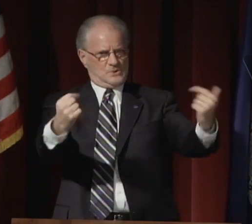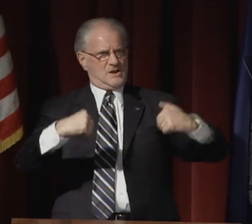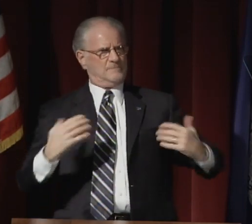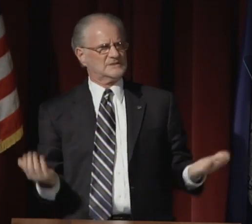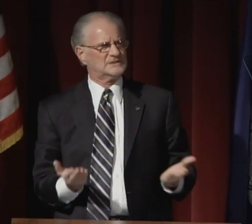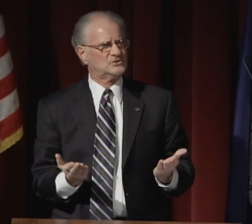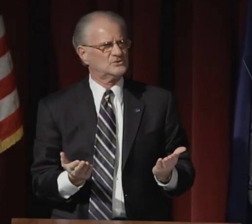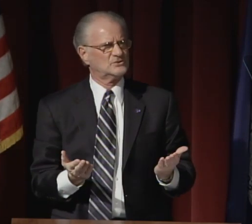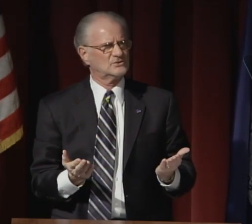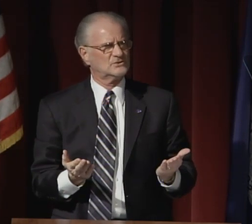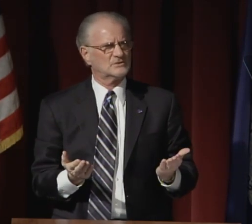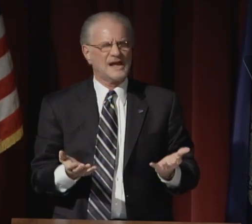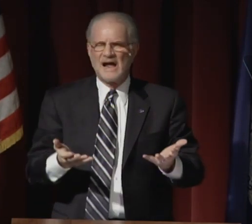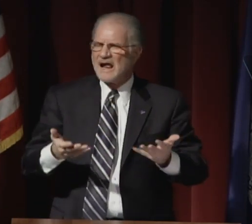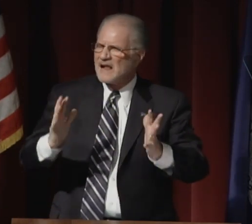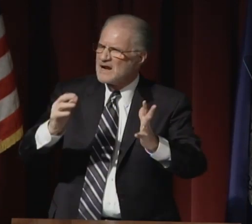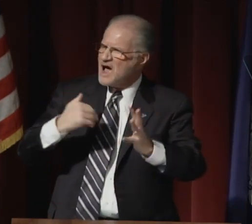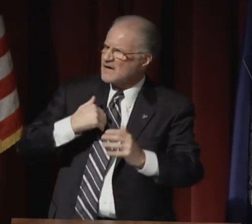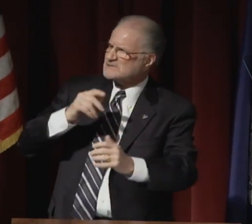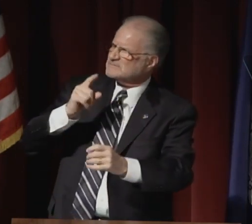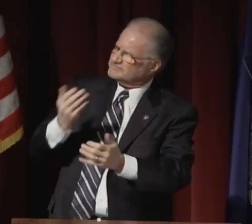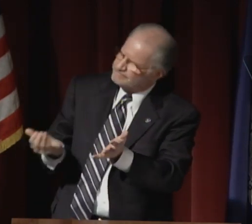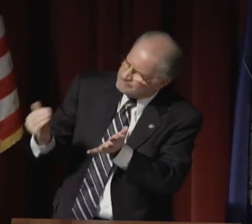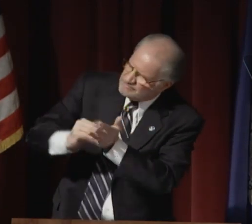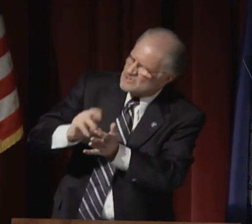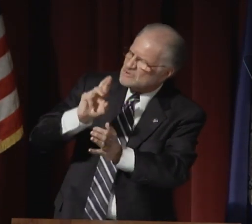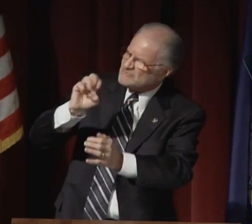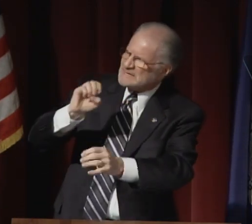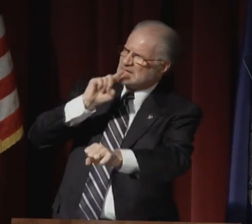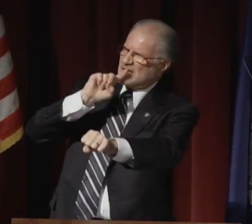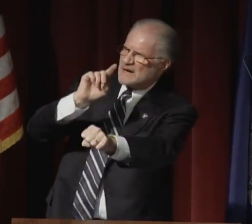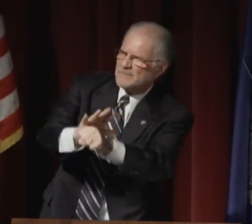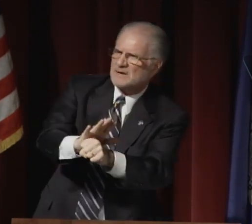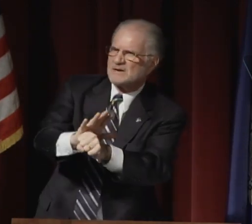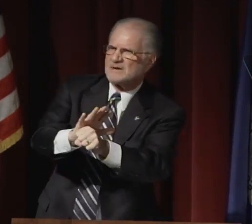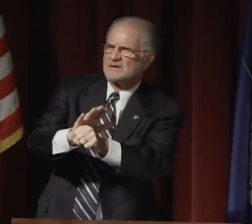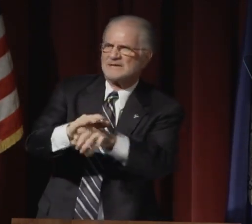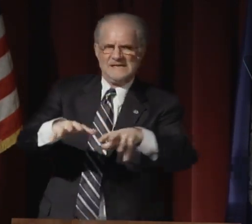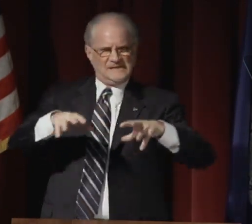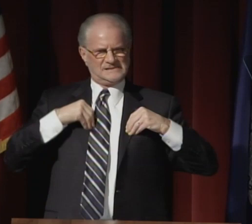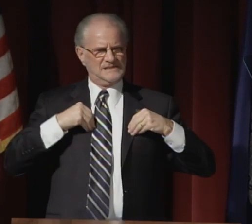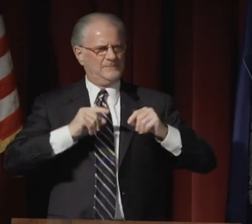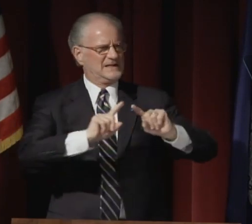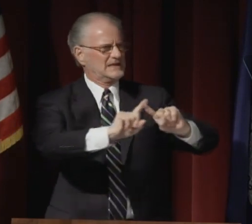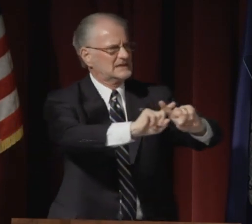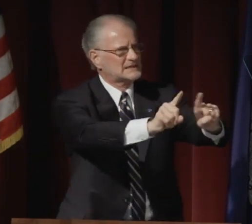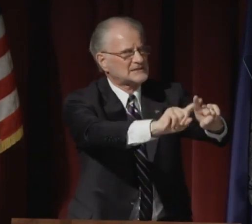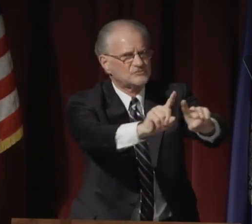all students who come here.